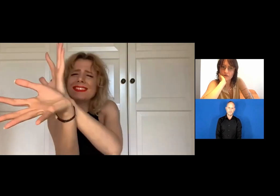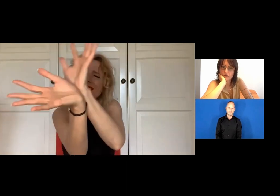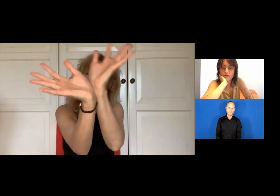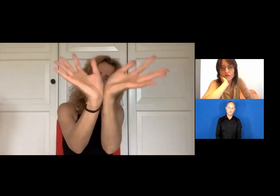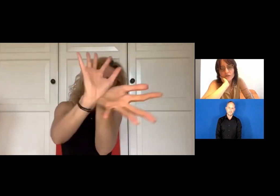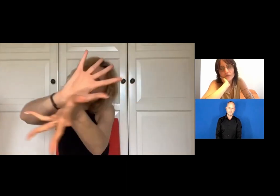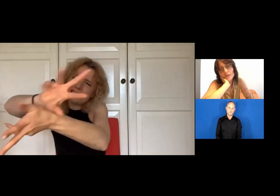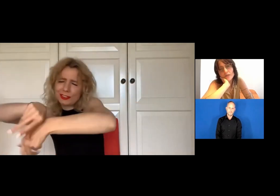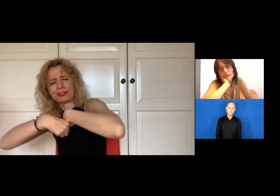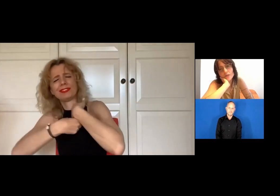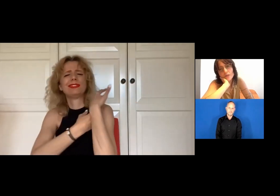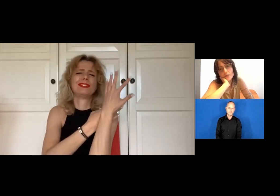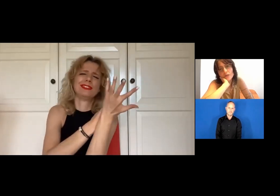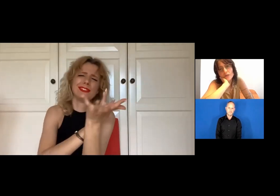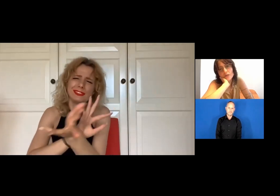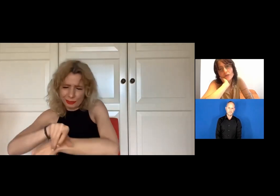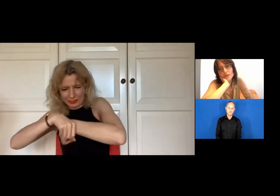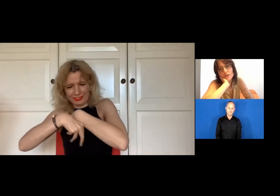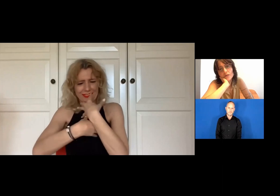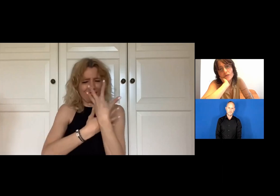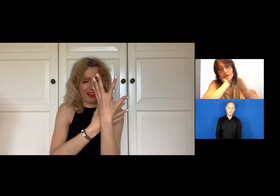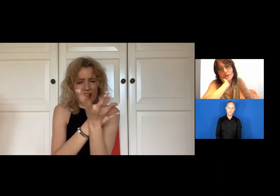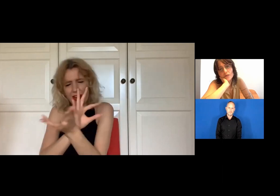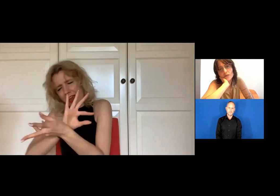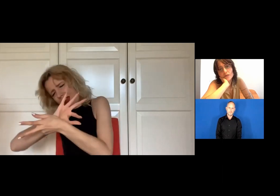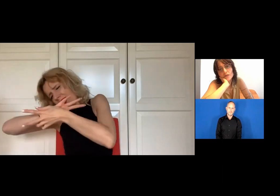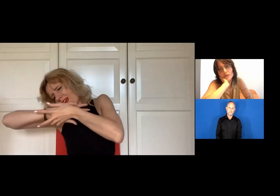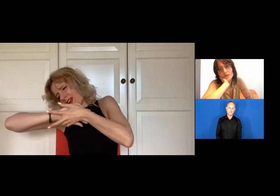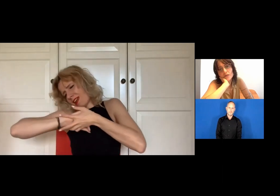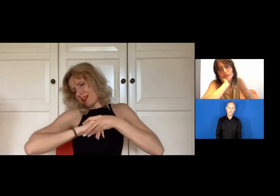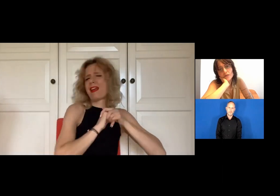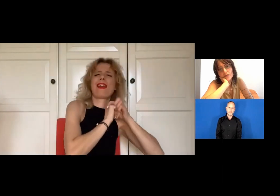Merging into one.